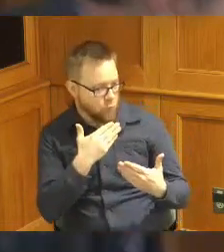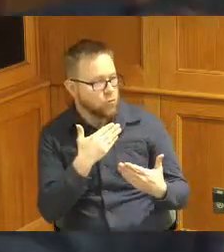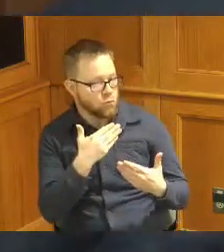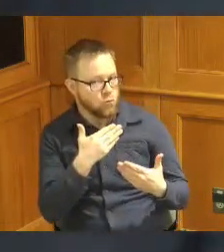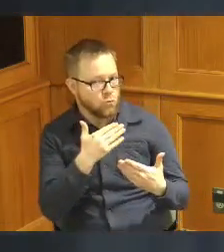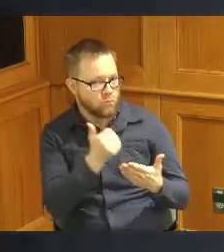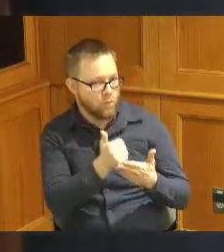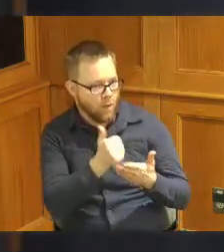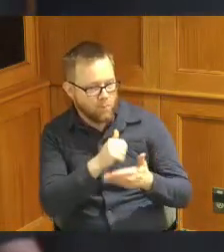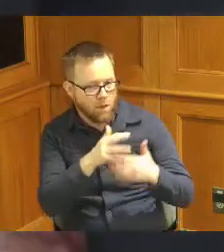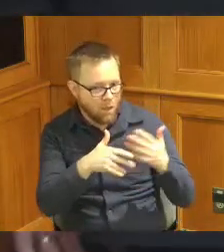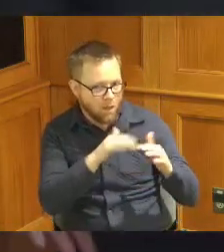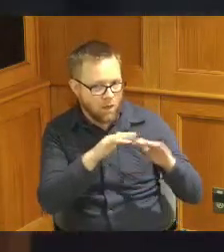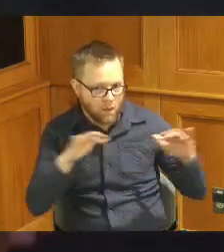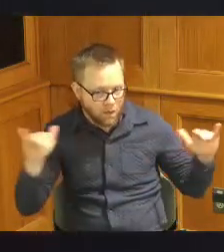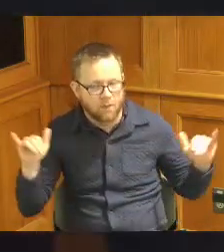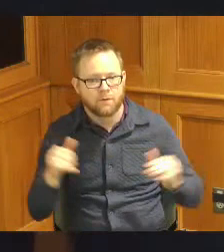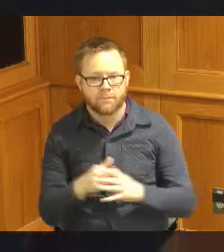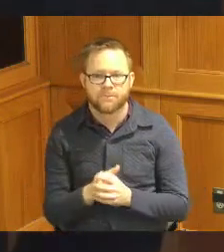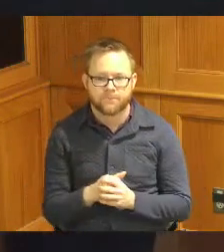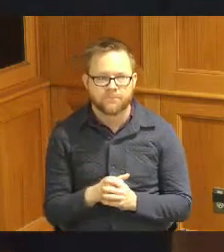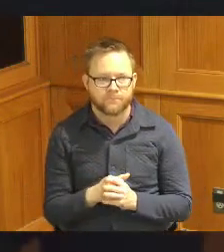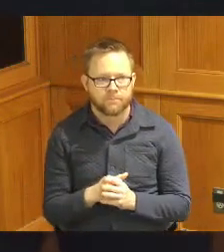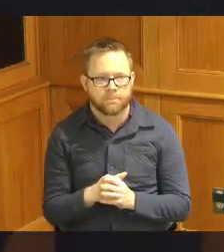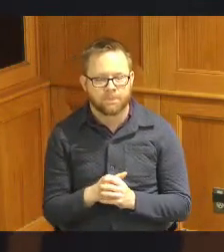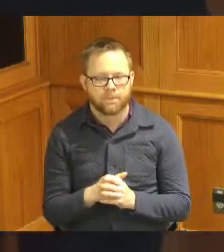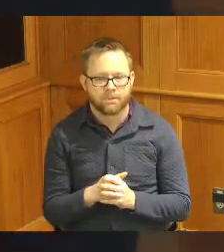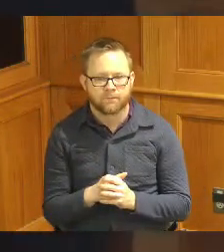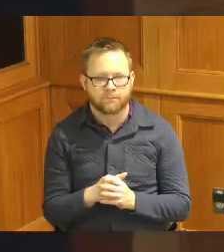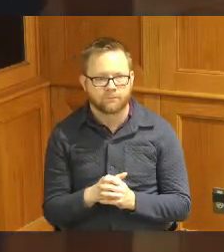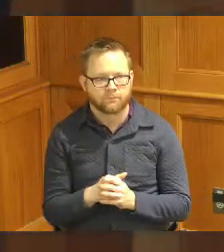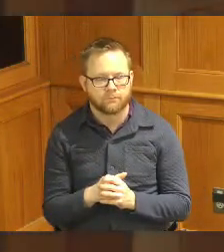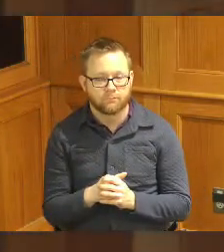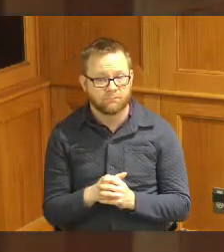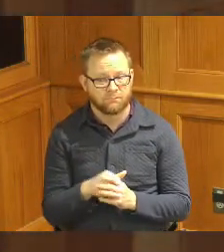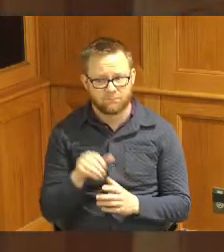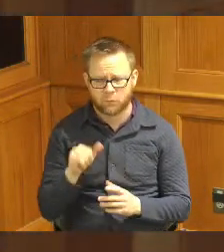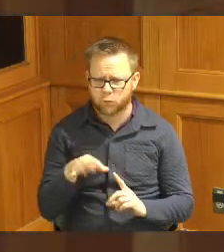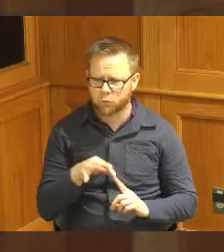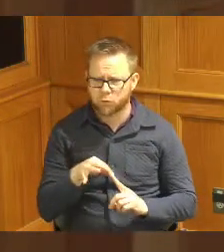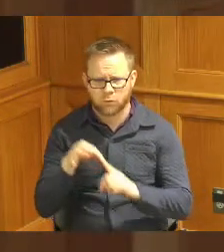all things and helping getting that organized but it was a really special night we had other